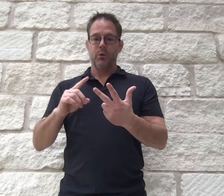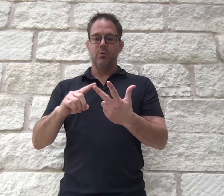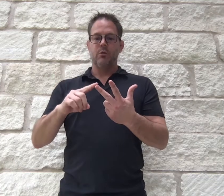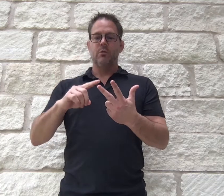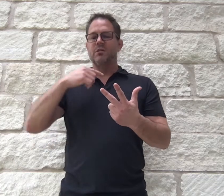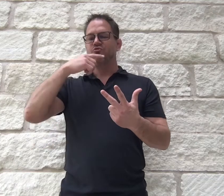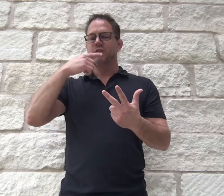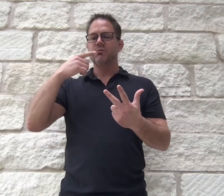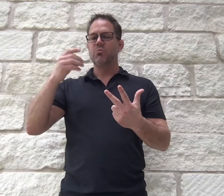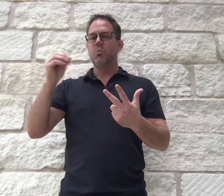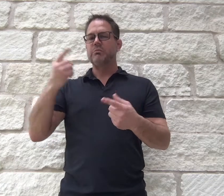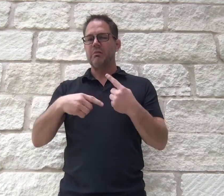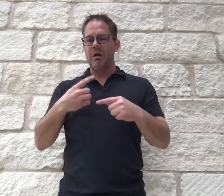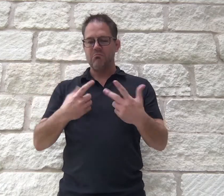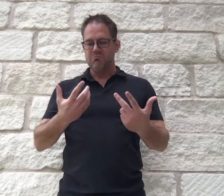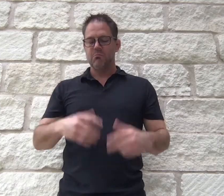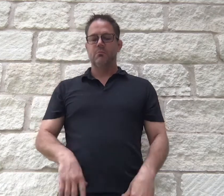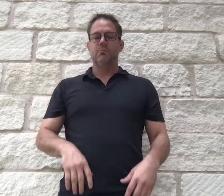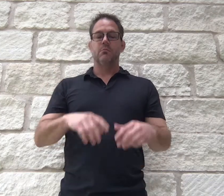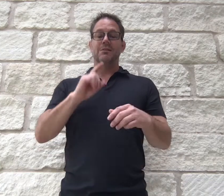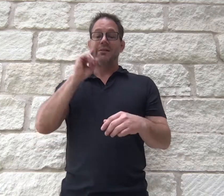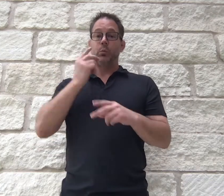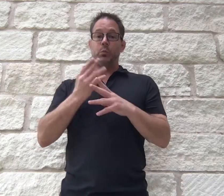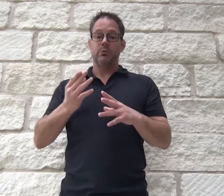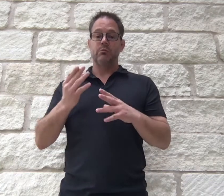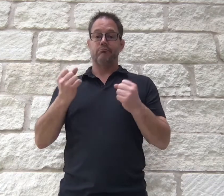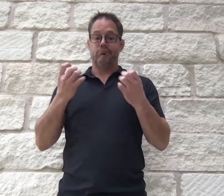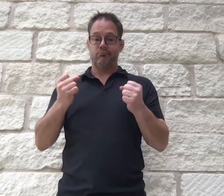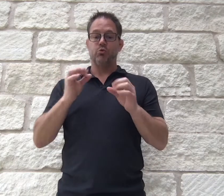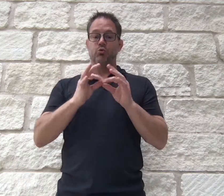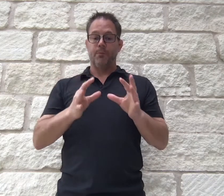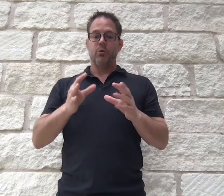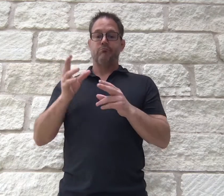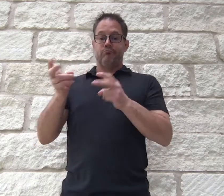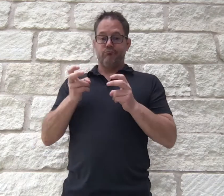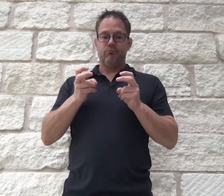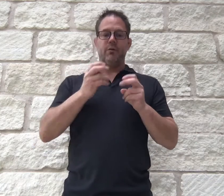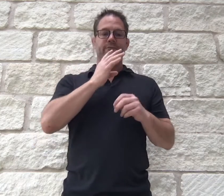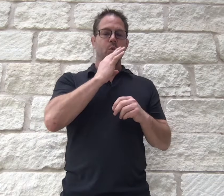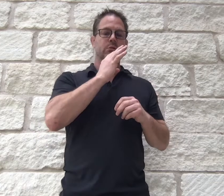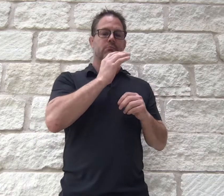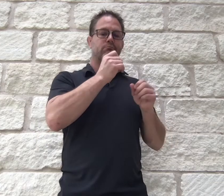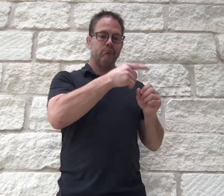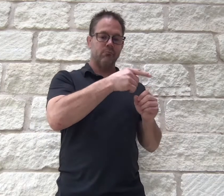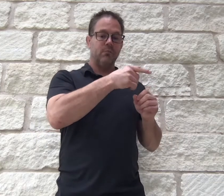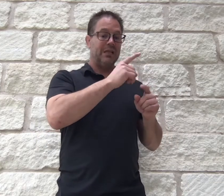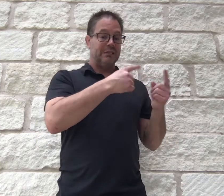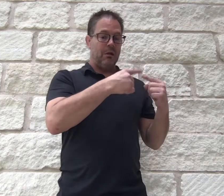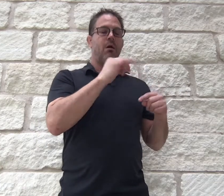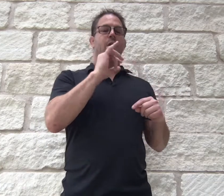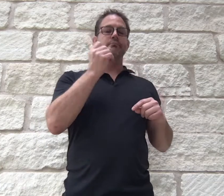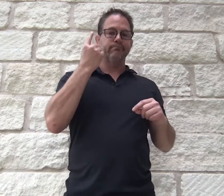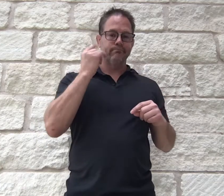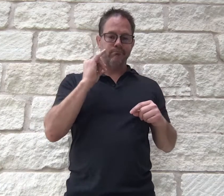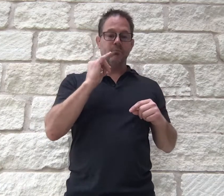sign language interpreter, and the hearing non-signer(s). When the Deaf user signs, the interpreter would voice, so the non-signer hears the conveyed message.